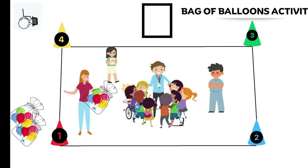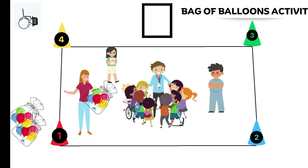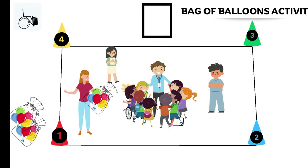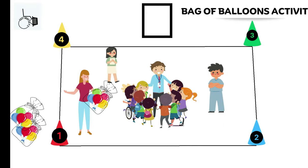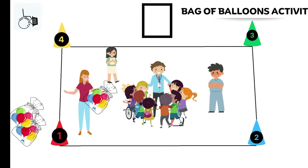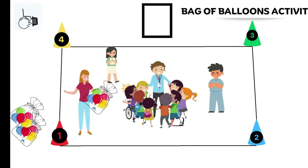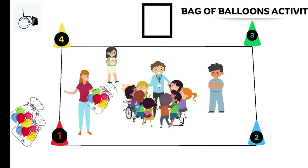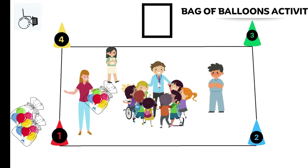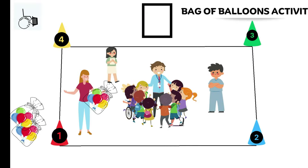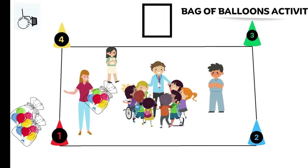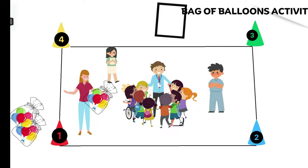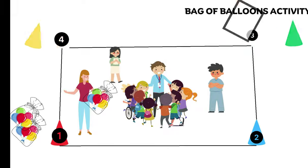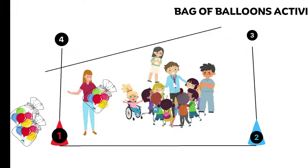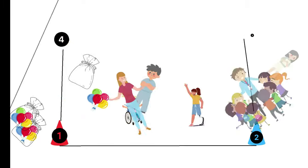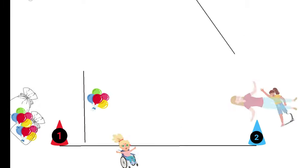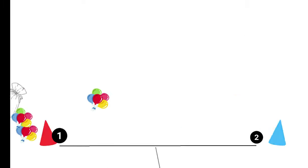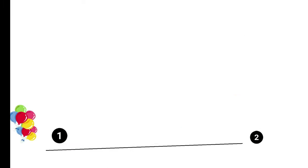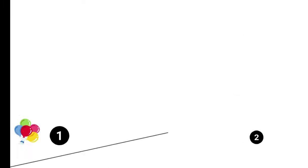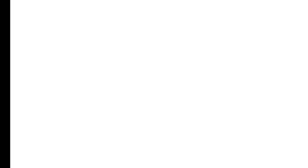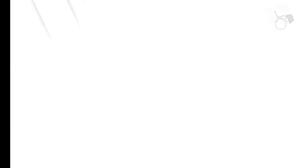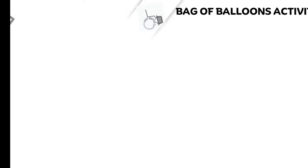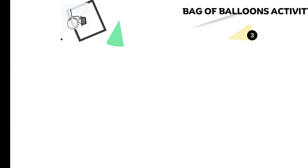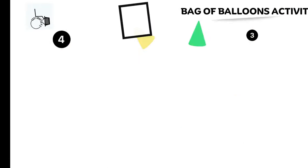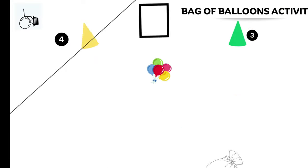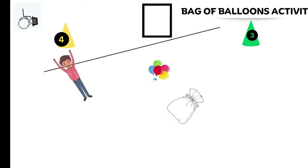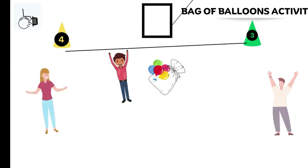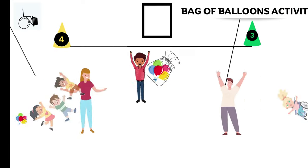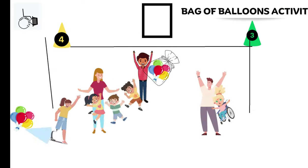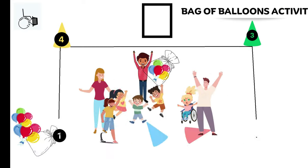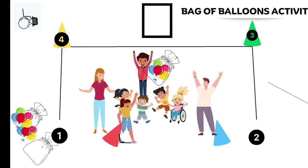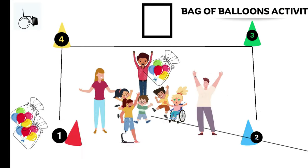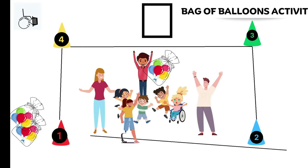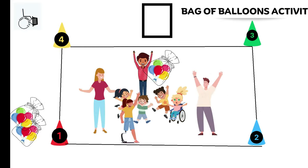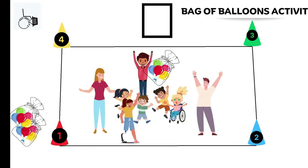the bag you have all the kids in the circle AIDS around the outside and just start hitting that bag